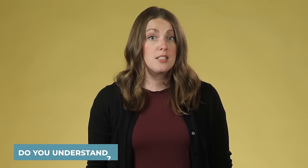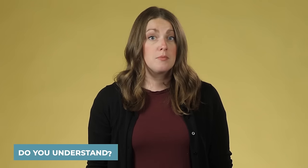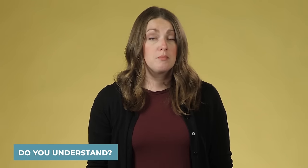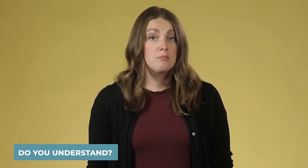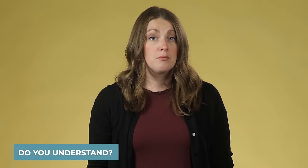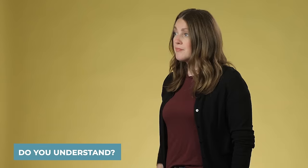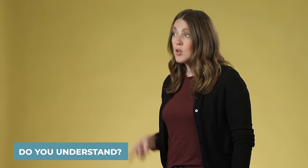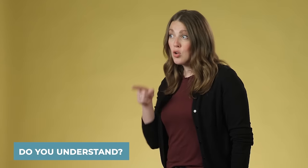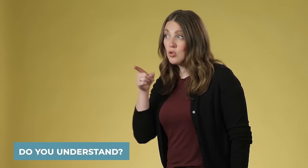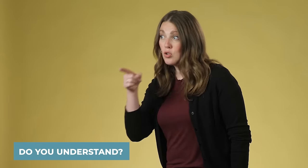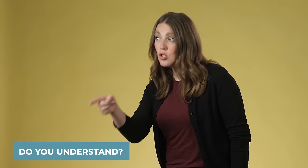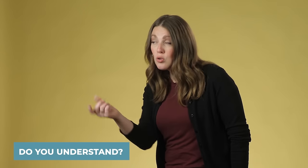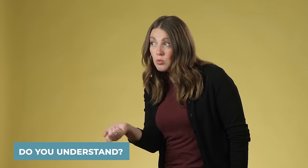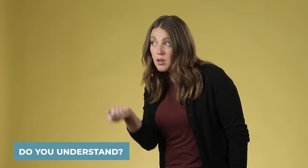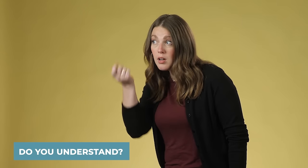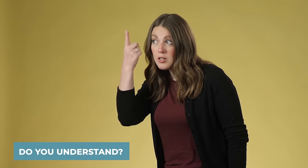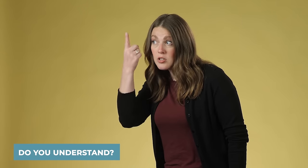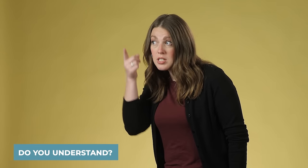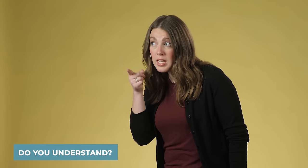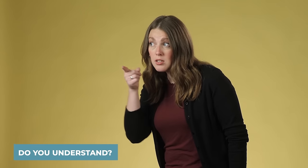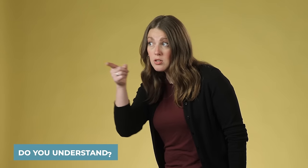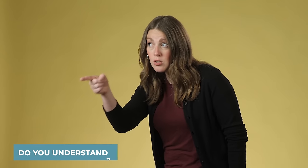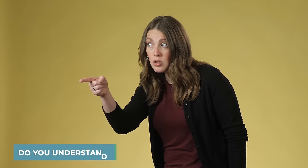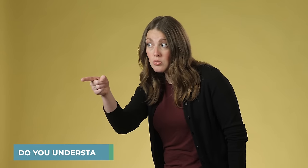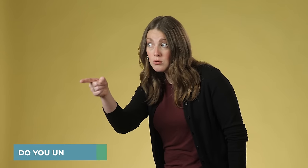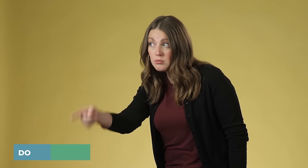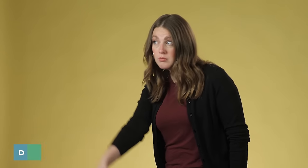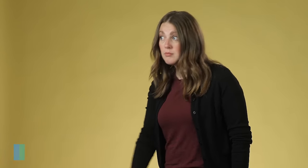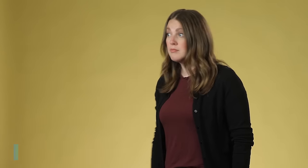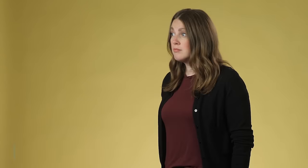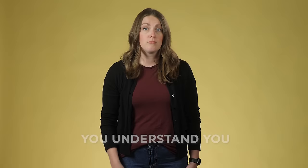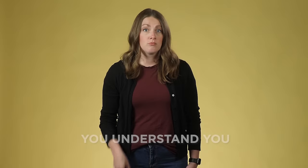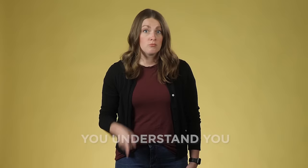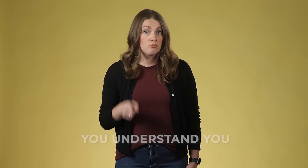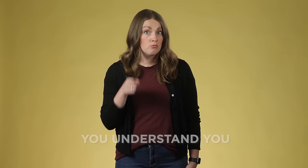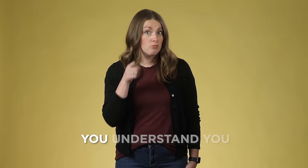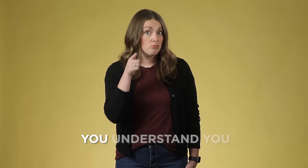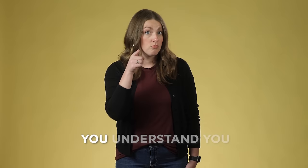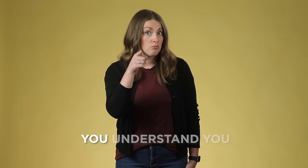think just that. Think of the topic of the sentence and how you are going to